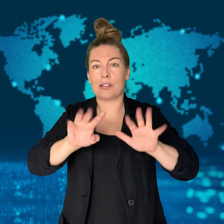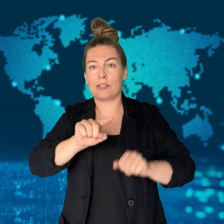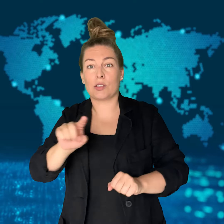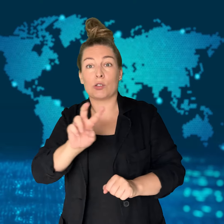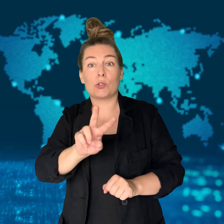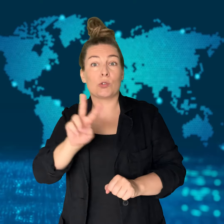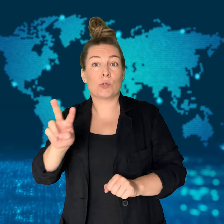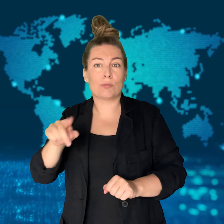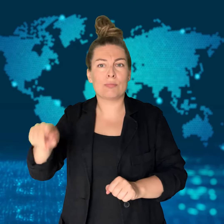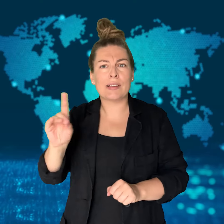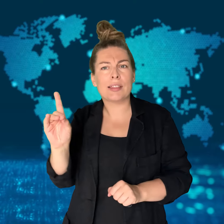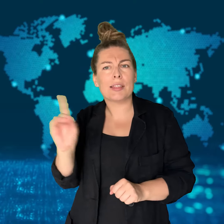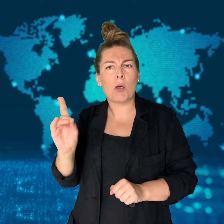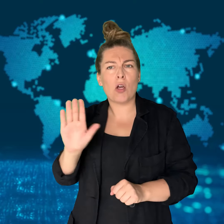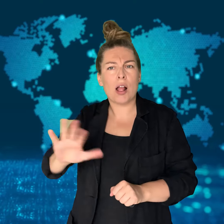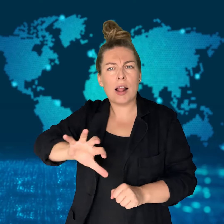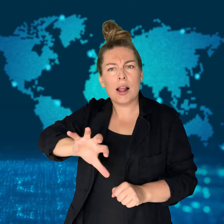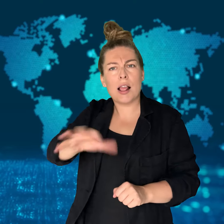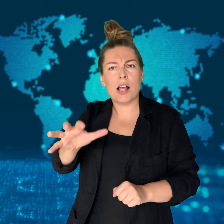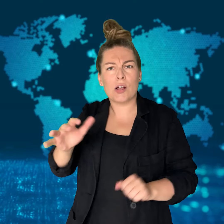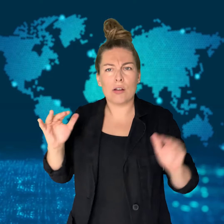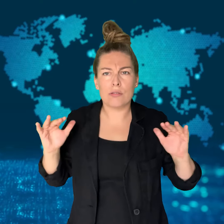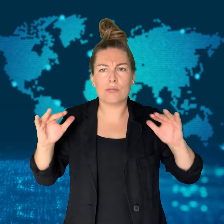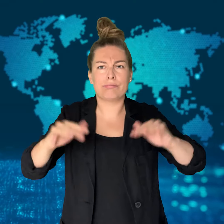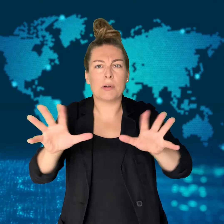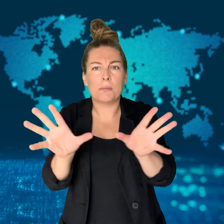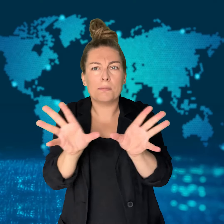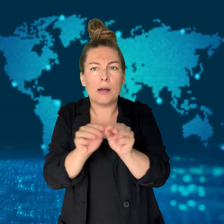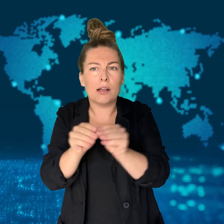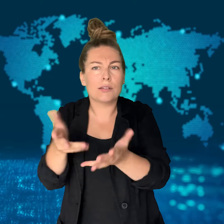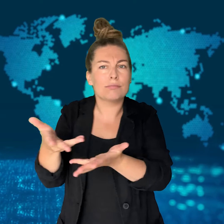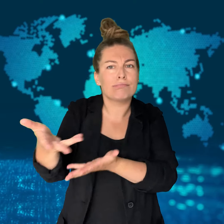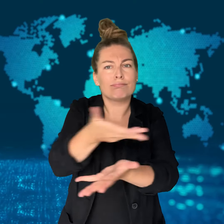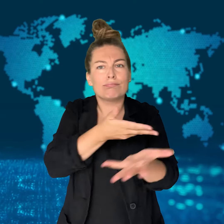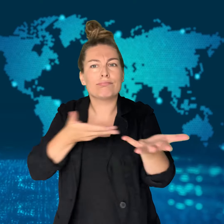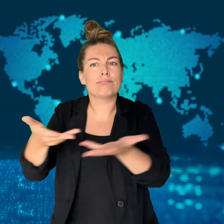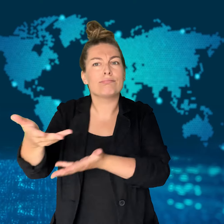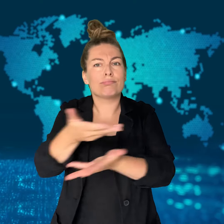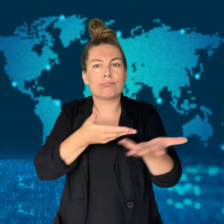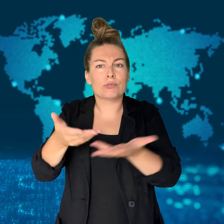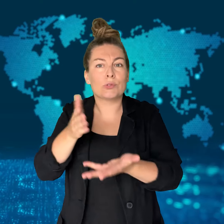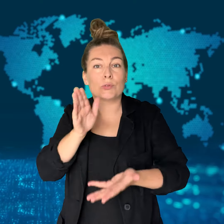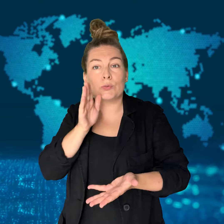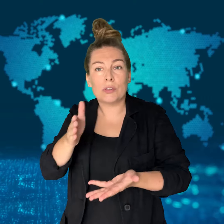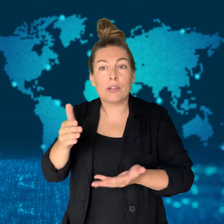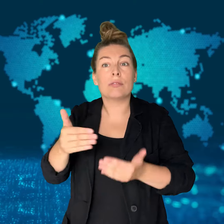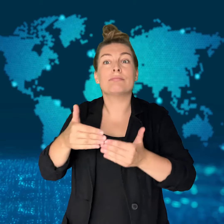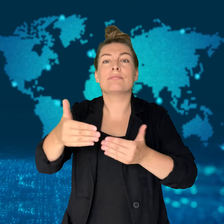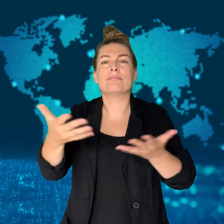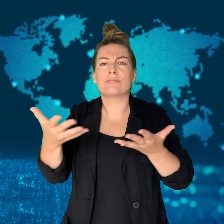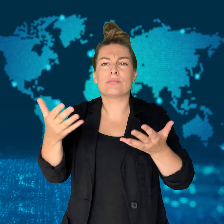The nominated candidate will face Trump in the national election.